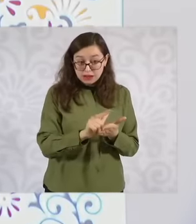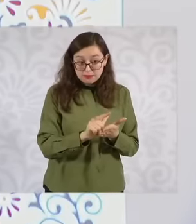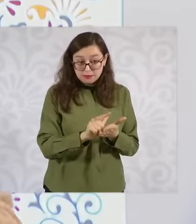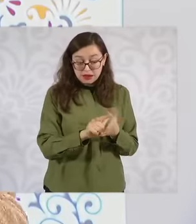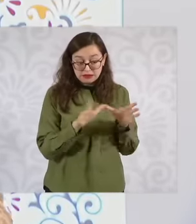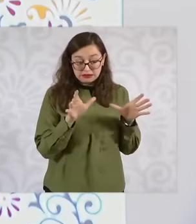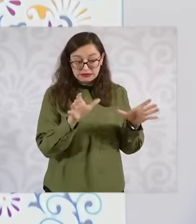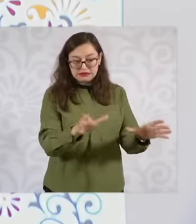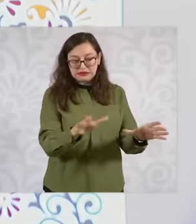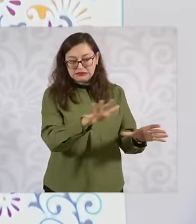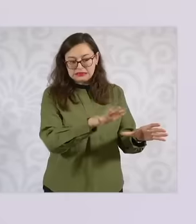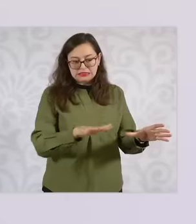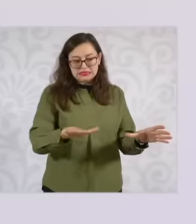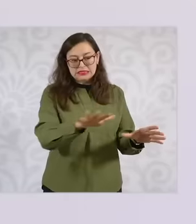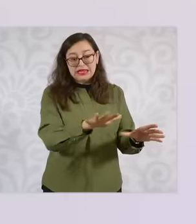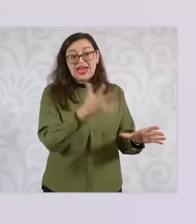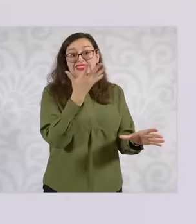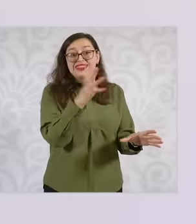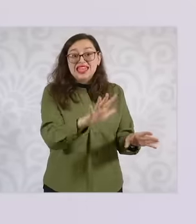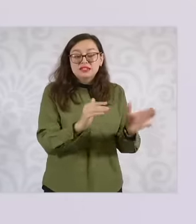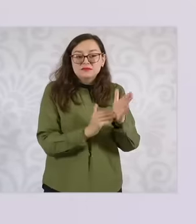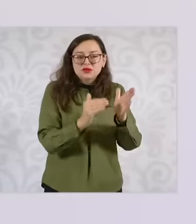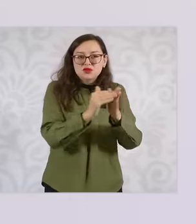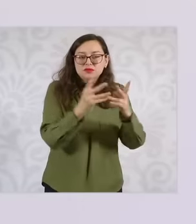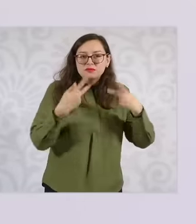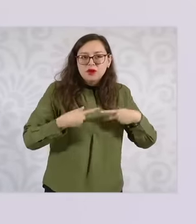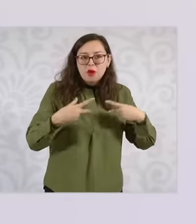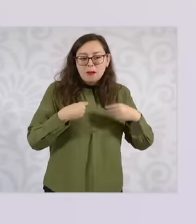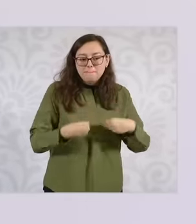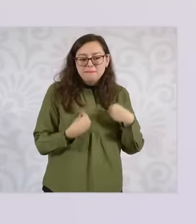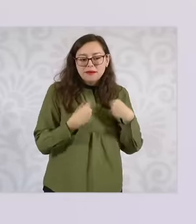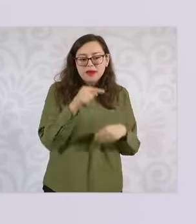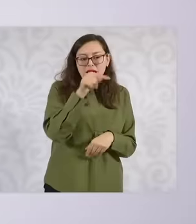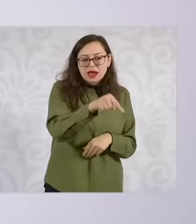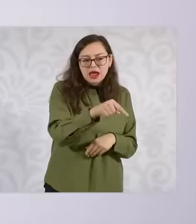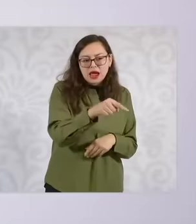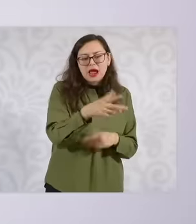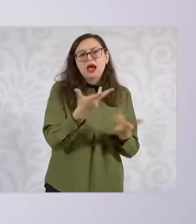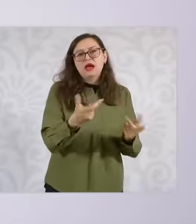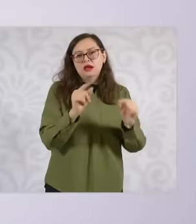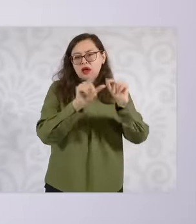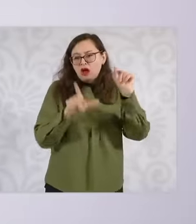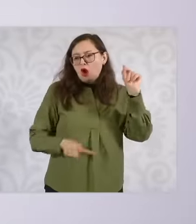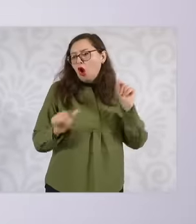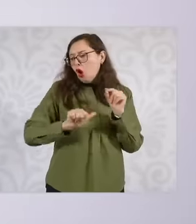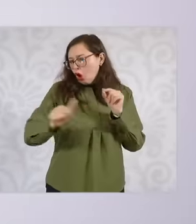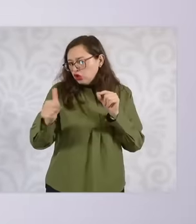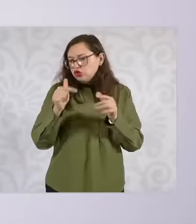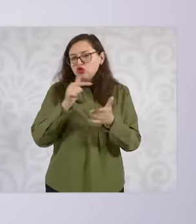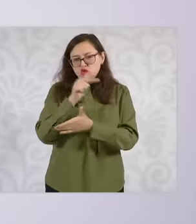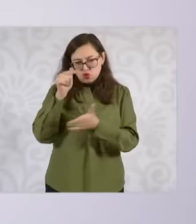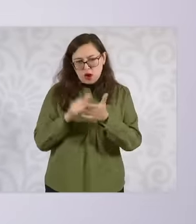, but it has 10 million inhabitants. It is the only area in the country where there is this concentration